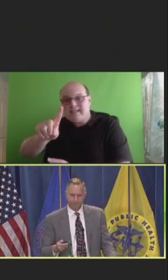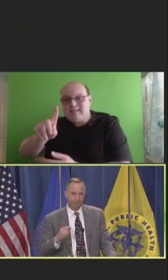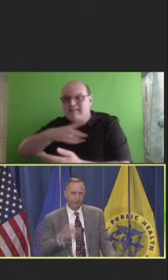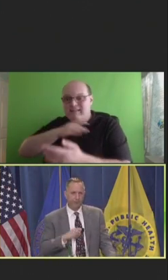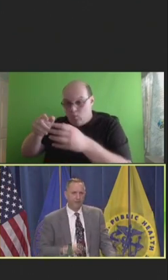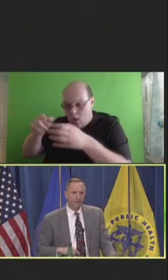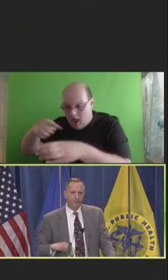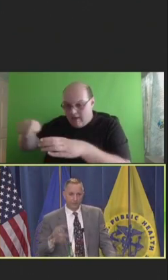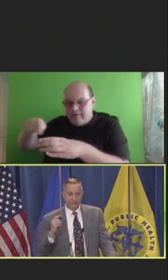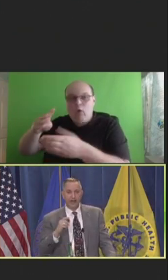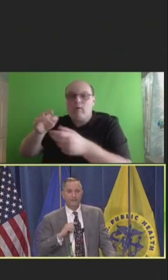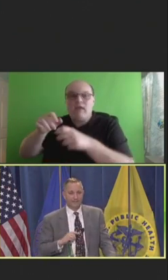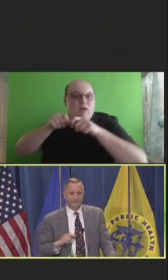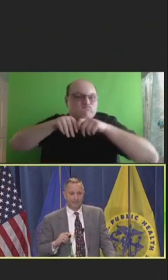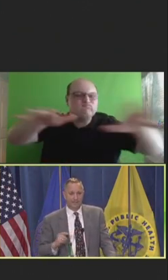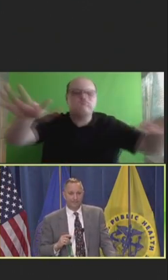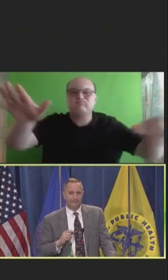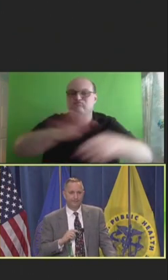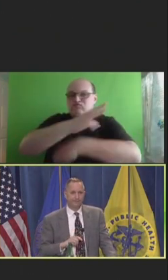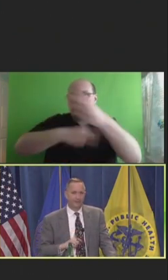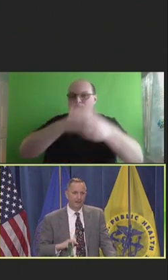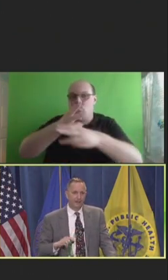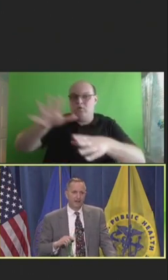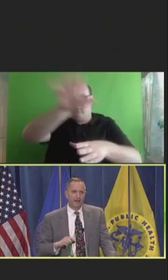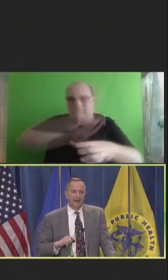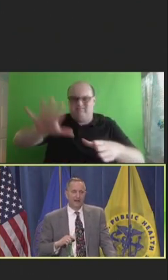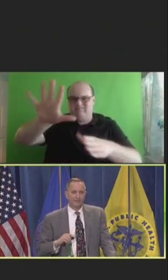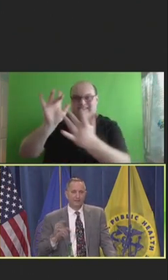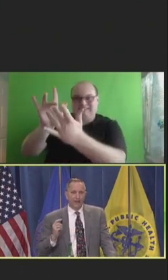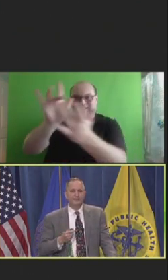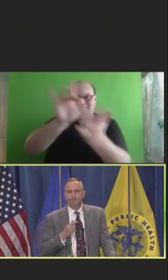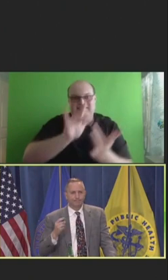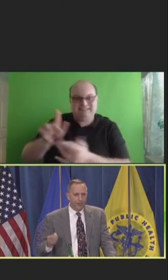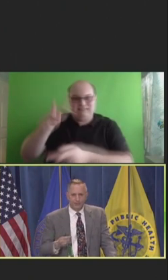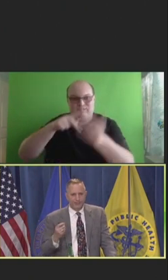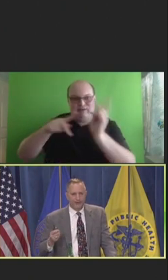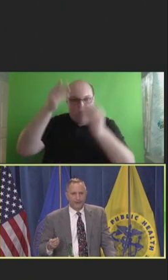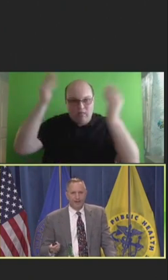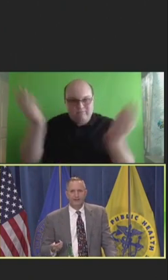So, it's not the system level. You guys know this data, right?